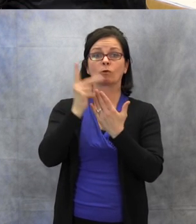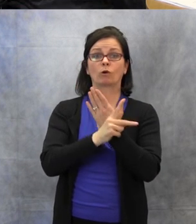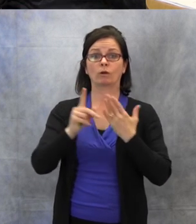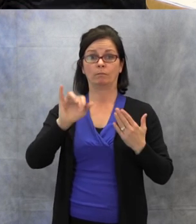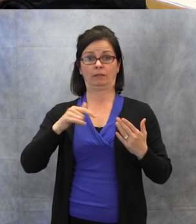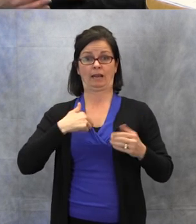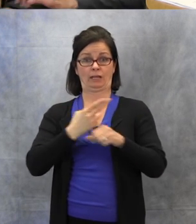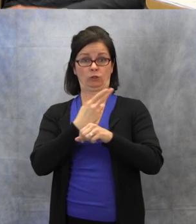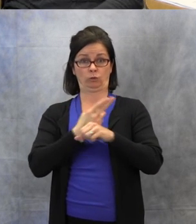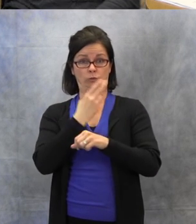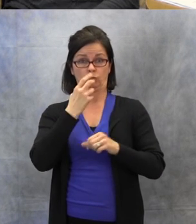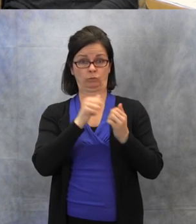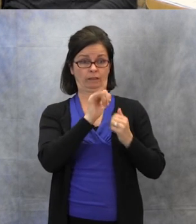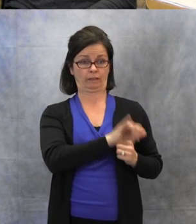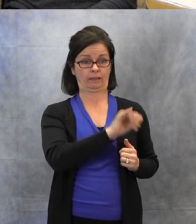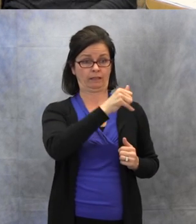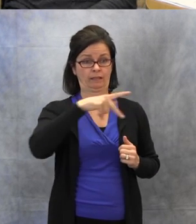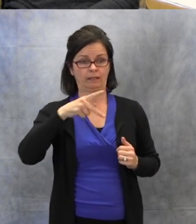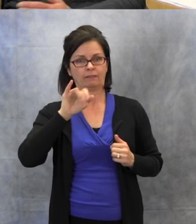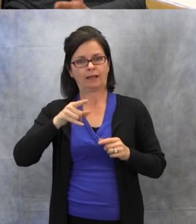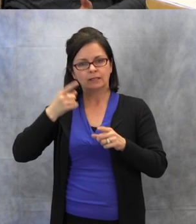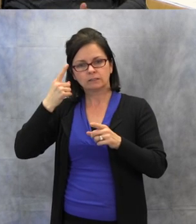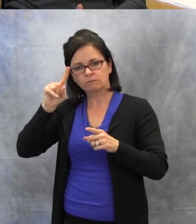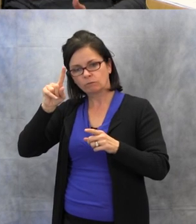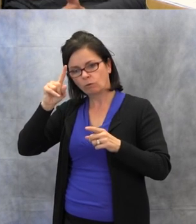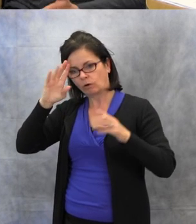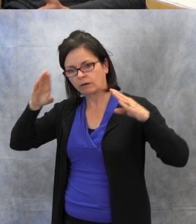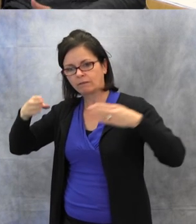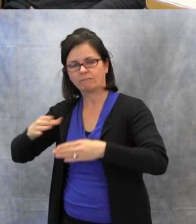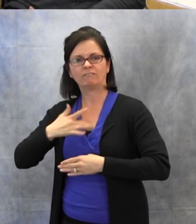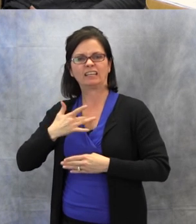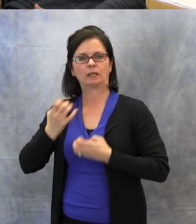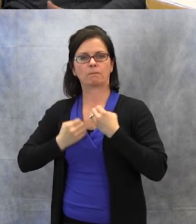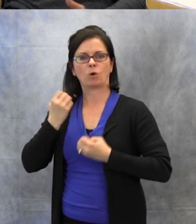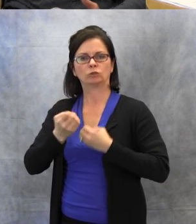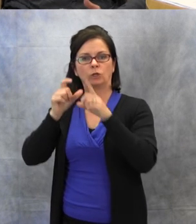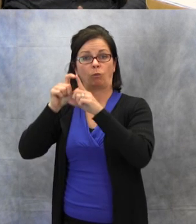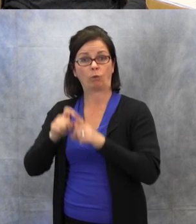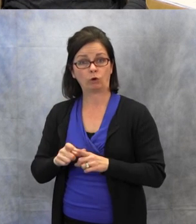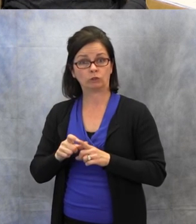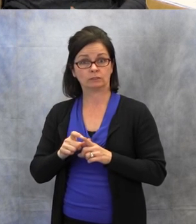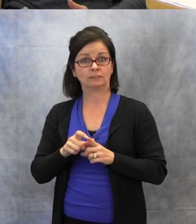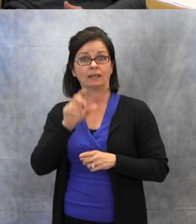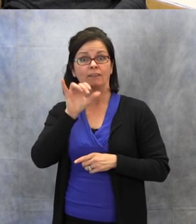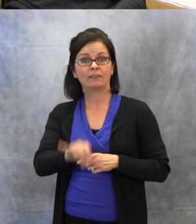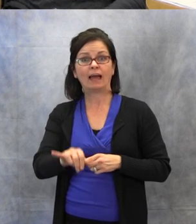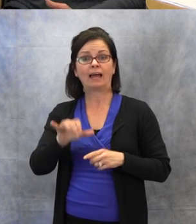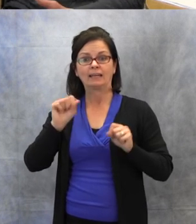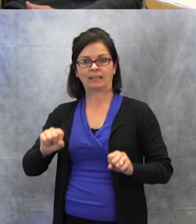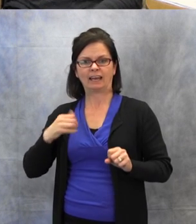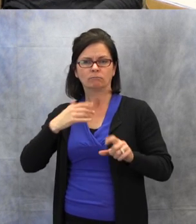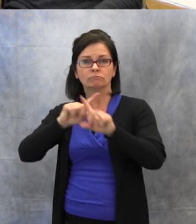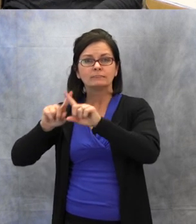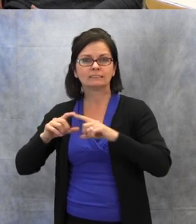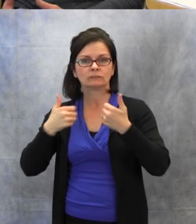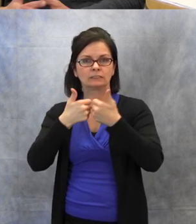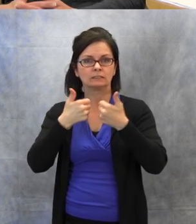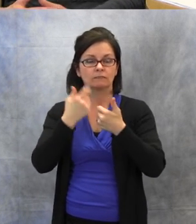all these different games. It can be a true/false type game. It can be a matching of the picture to the word.